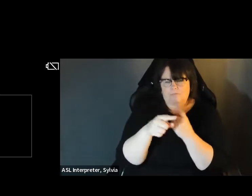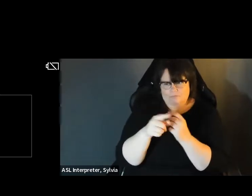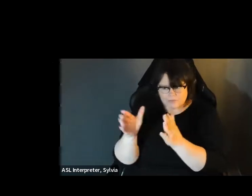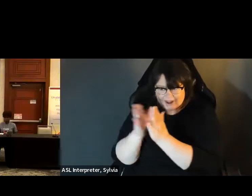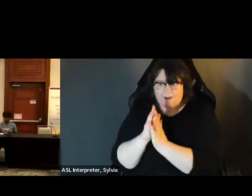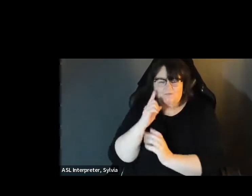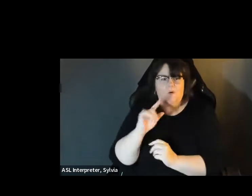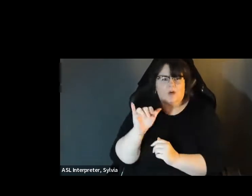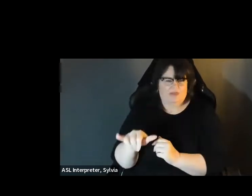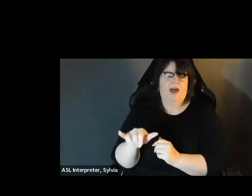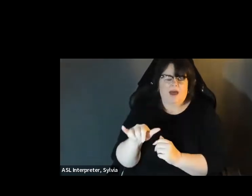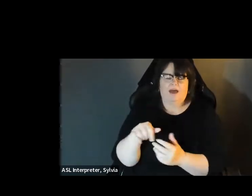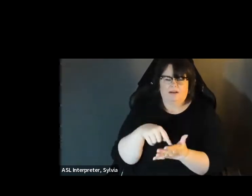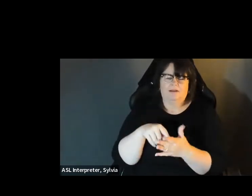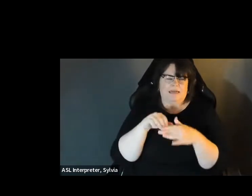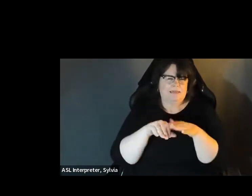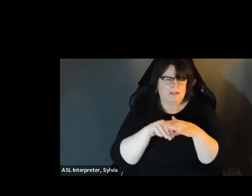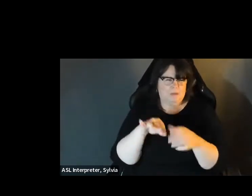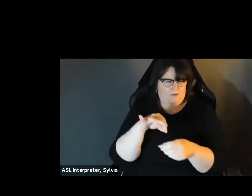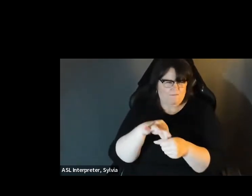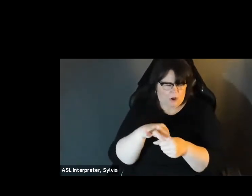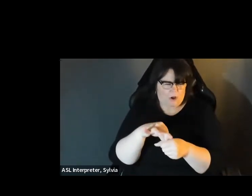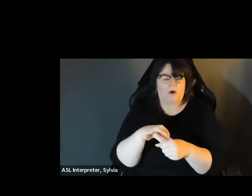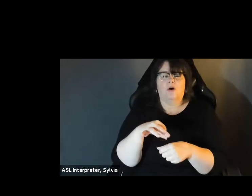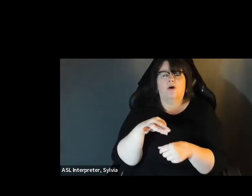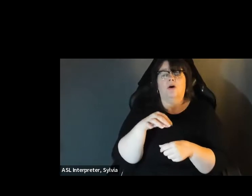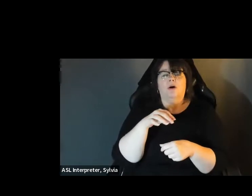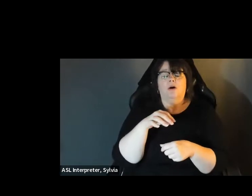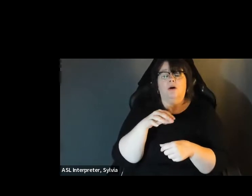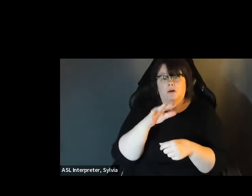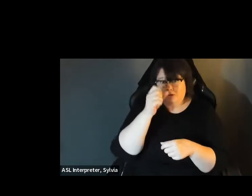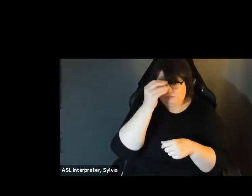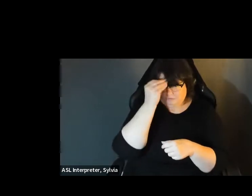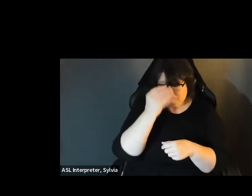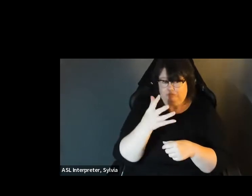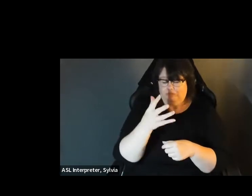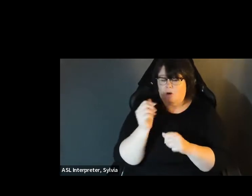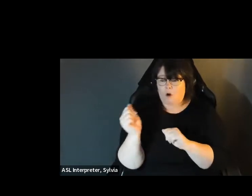county, and asking to be to have access to the accessible vote by mail. or to have access to the accessible vote by mail ballot is the first step and so what you're are going to want to do Ballot is the first step, and so, what you're gonna want to do is reach out every 6 to all 67 counties in Florida.